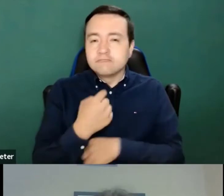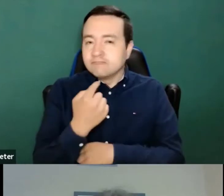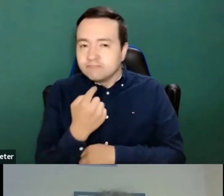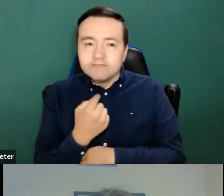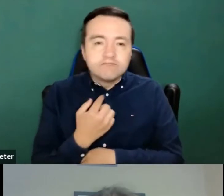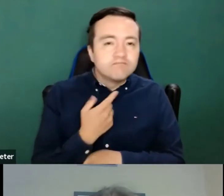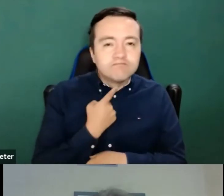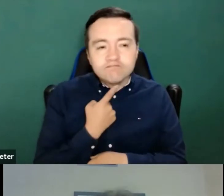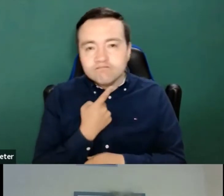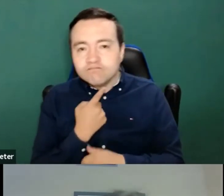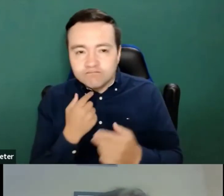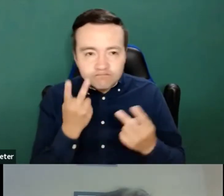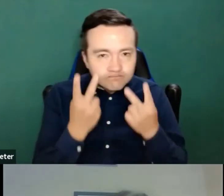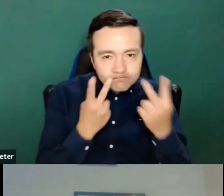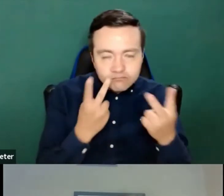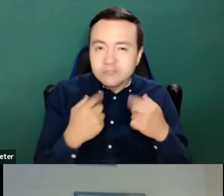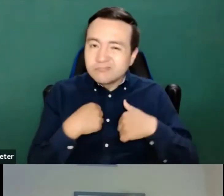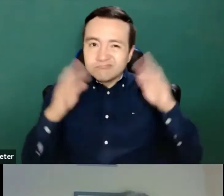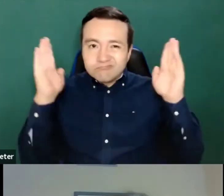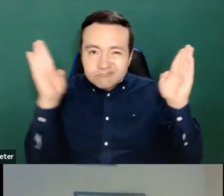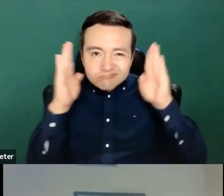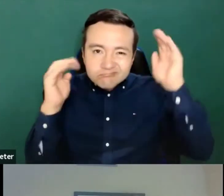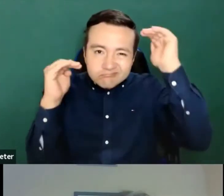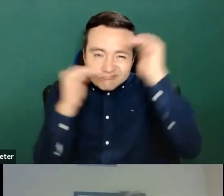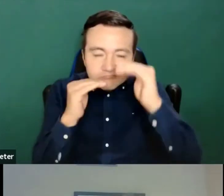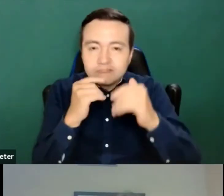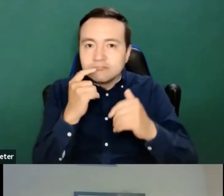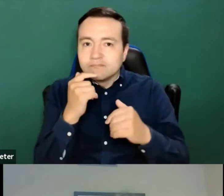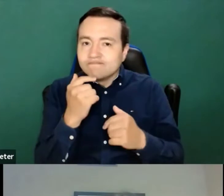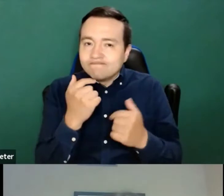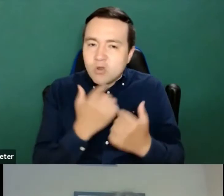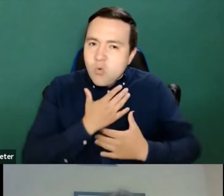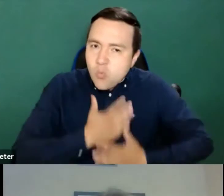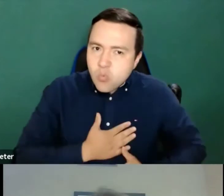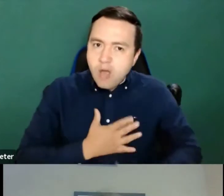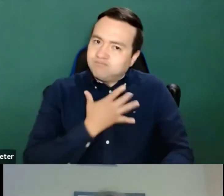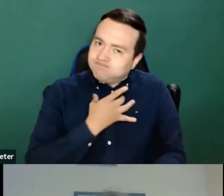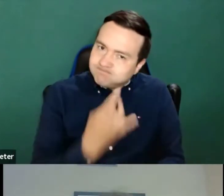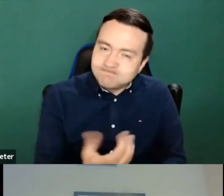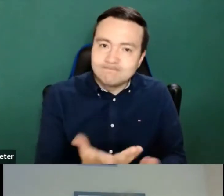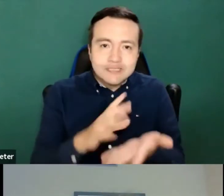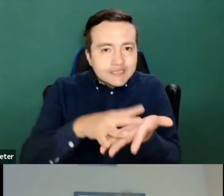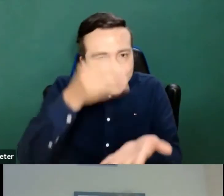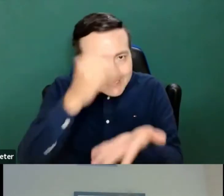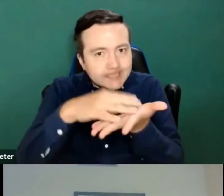of my low vision to keep us up to keep on learning during my whole life in second place.